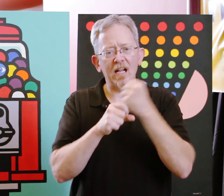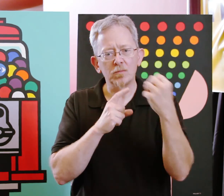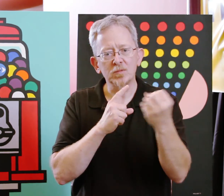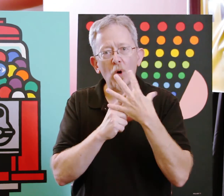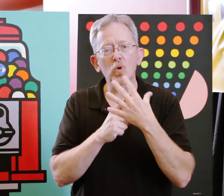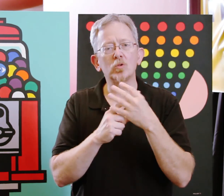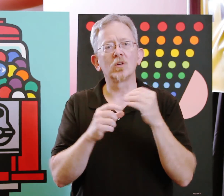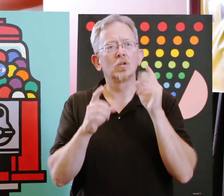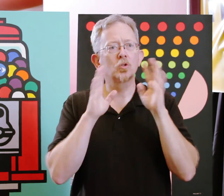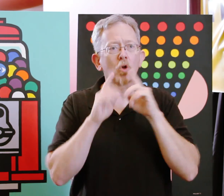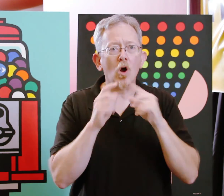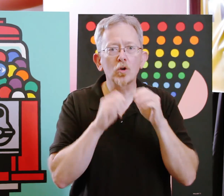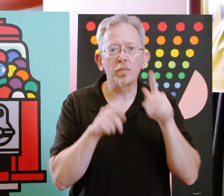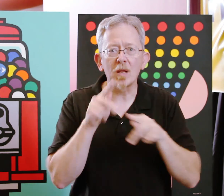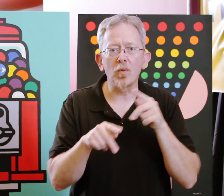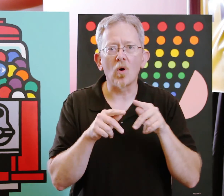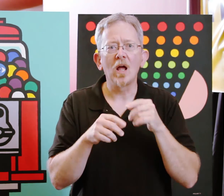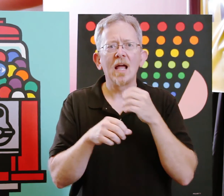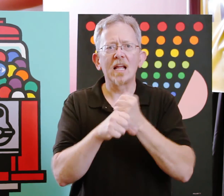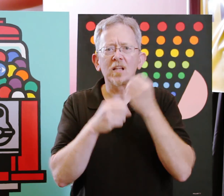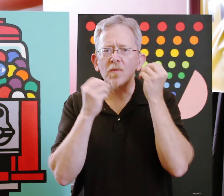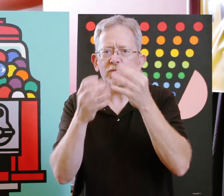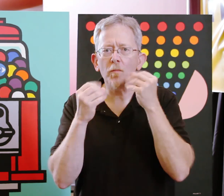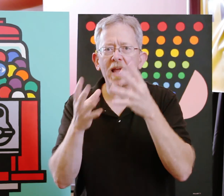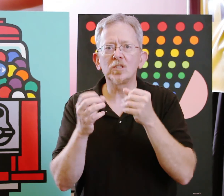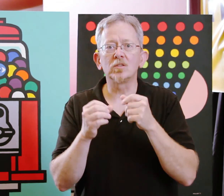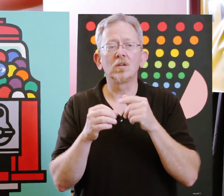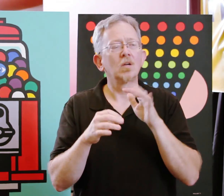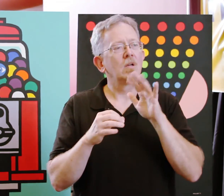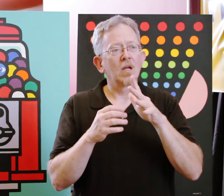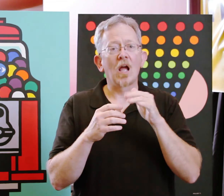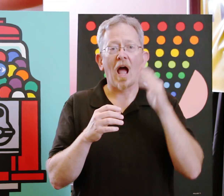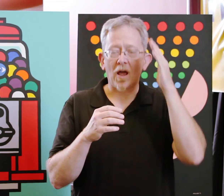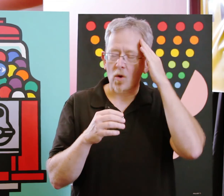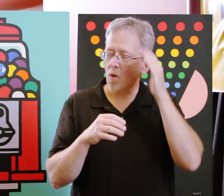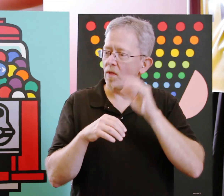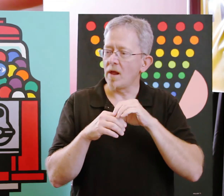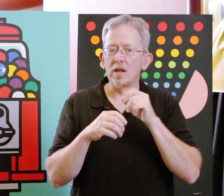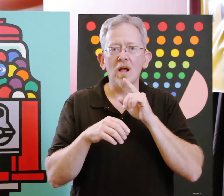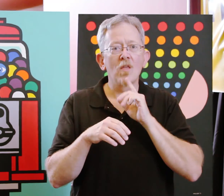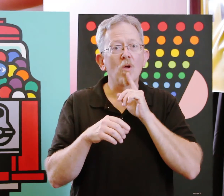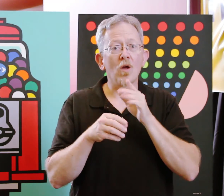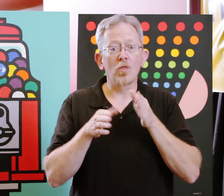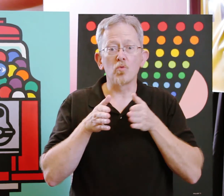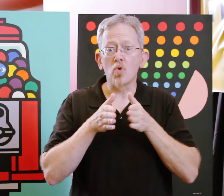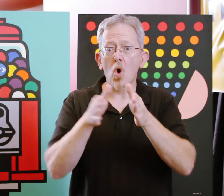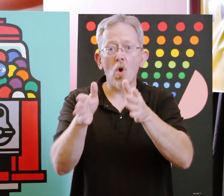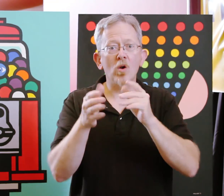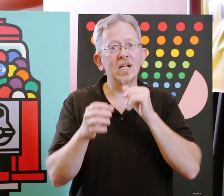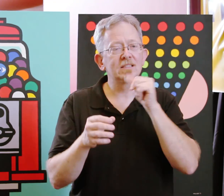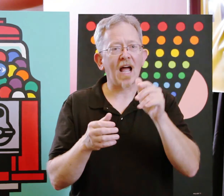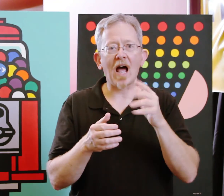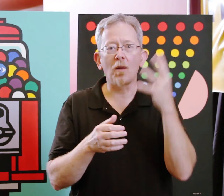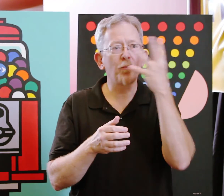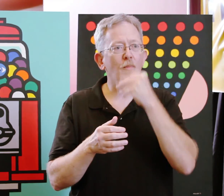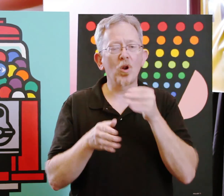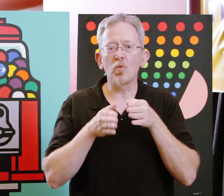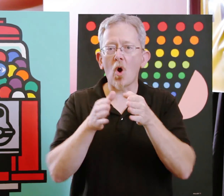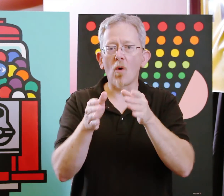and get exposure, talk to people and get information. I know that the road is not a pretty one